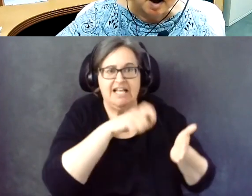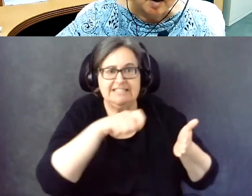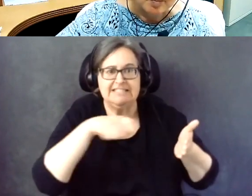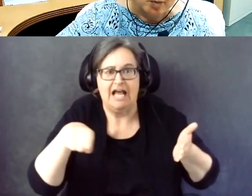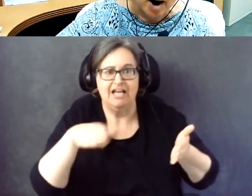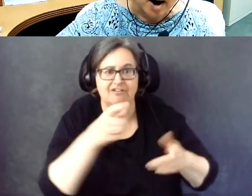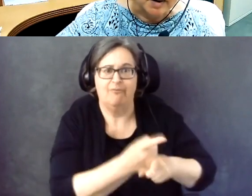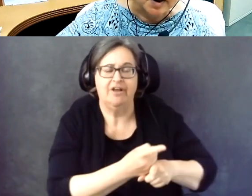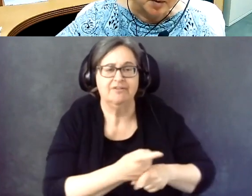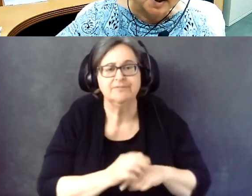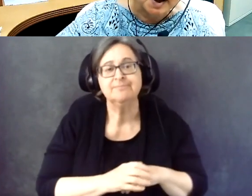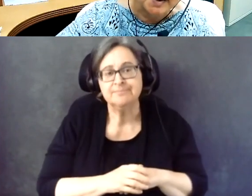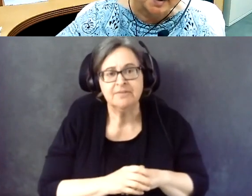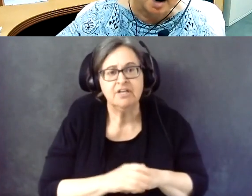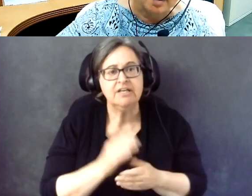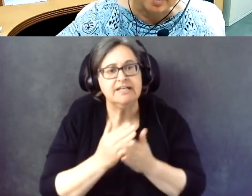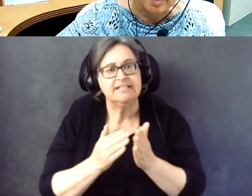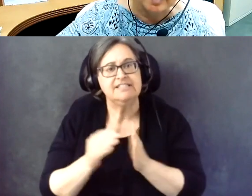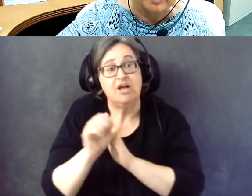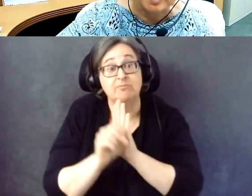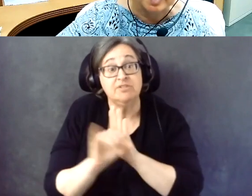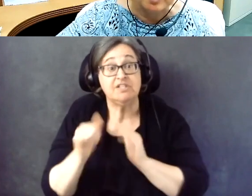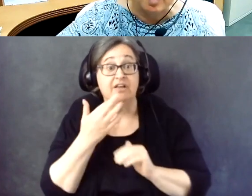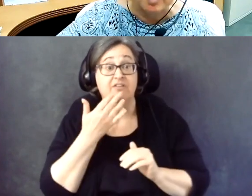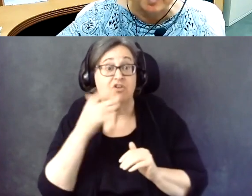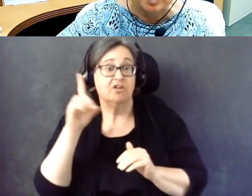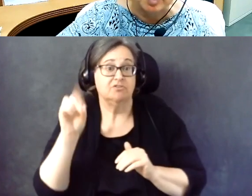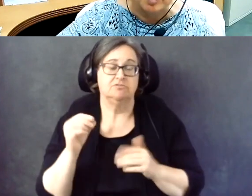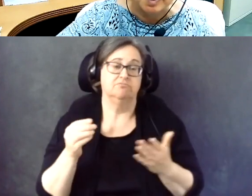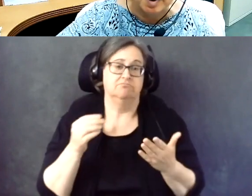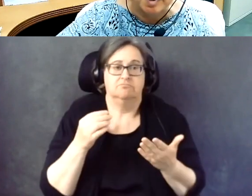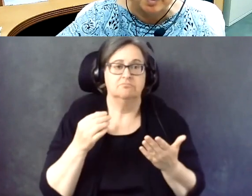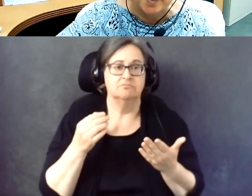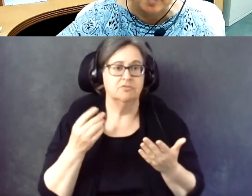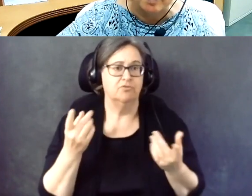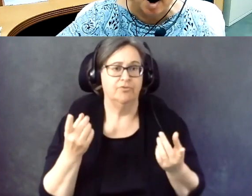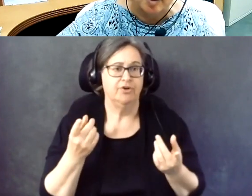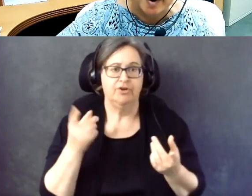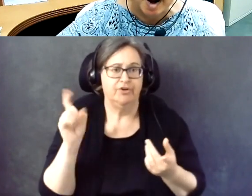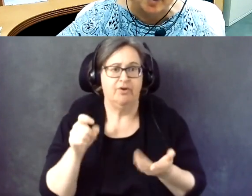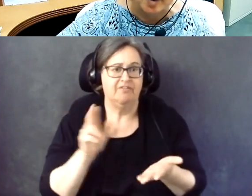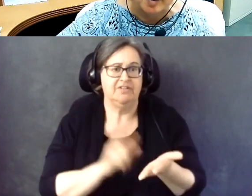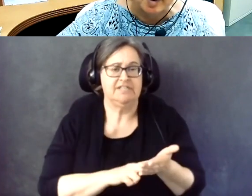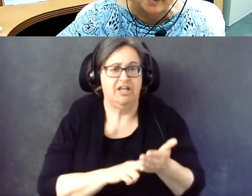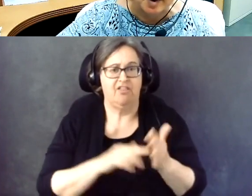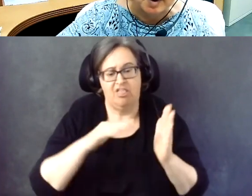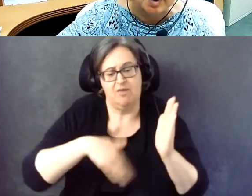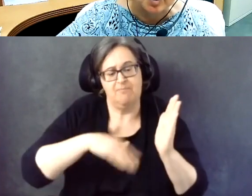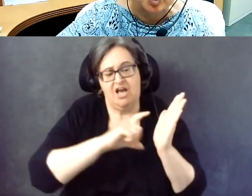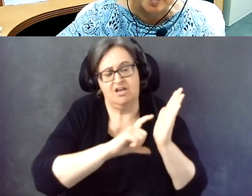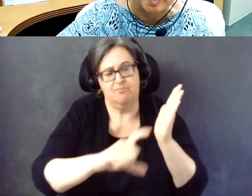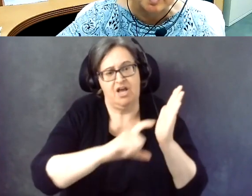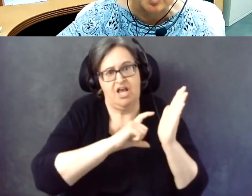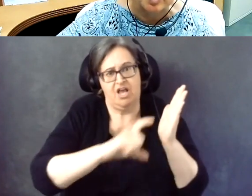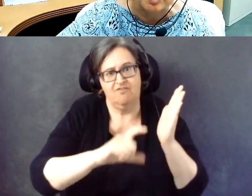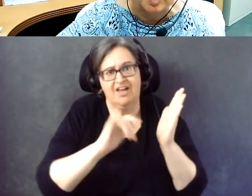So while some states like Colorado say, well, all you have to do is sign on the bottom half of the signature page.